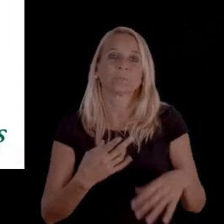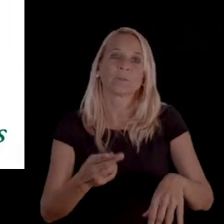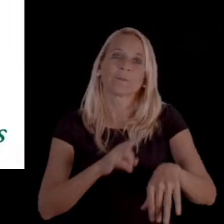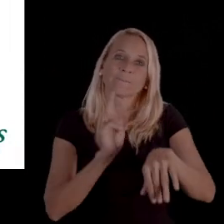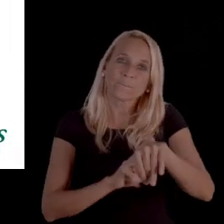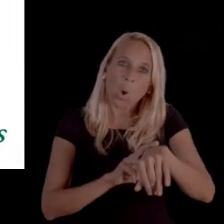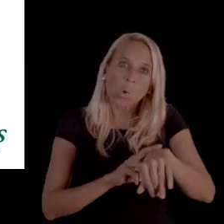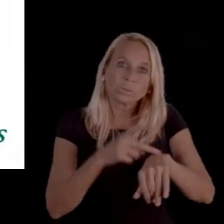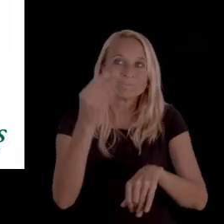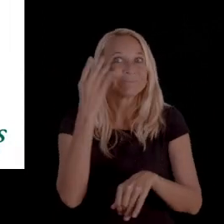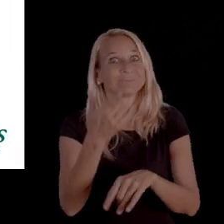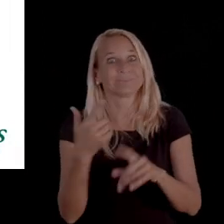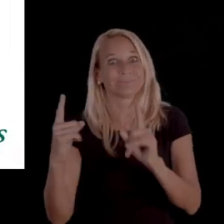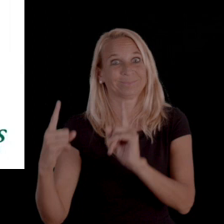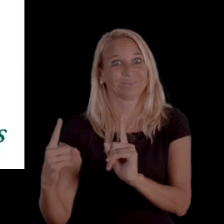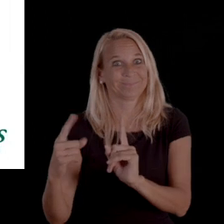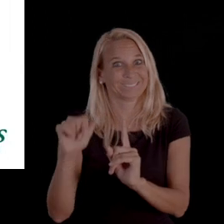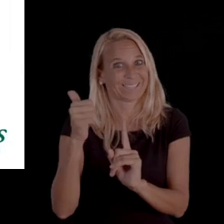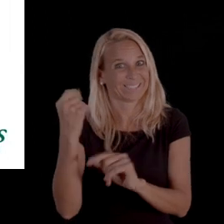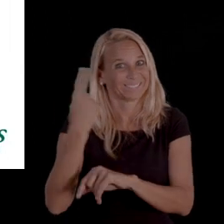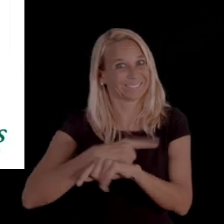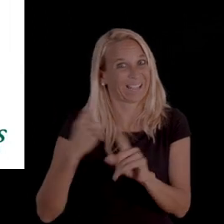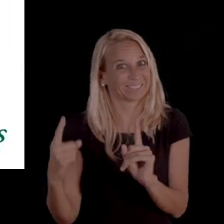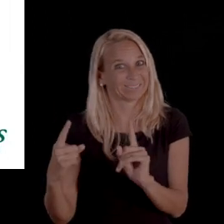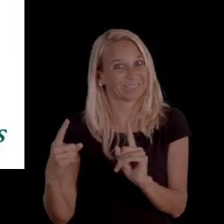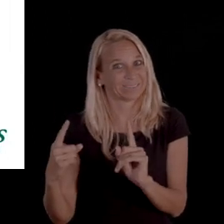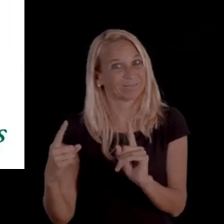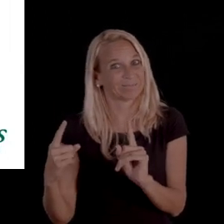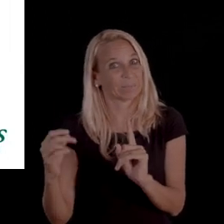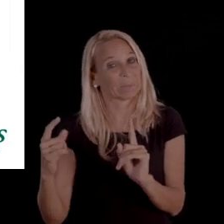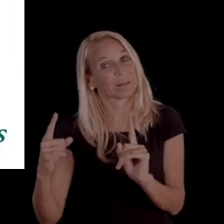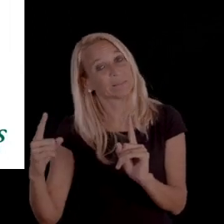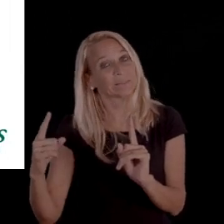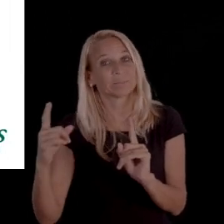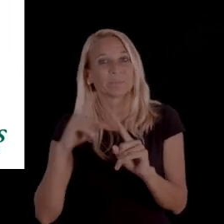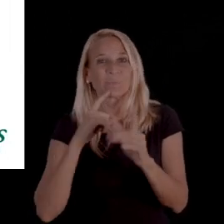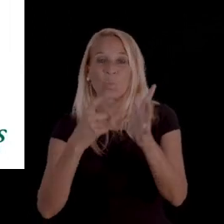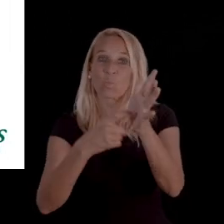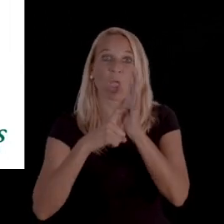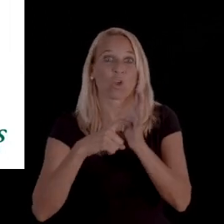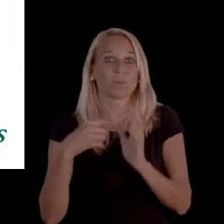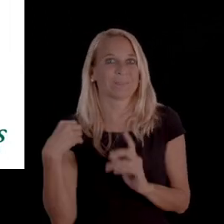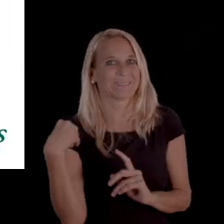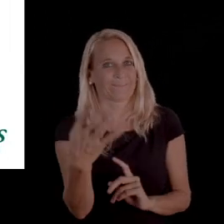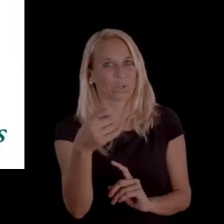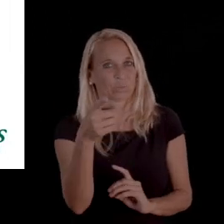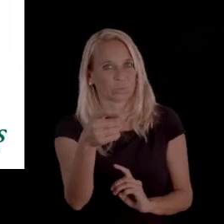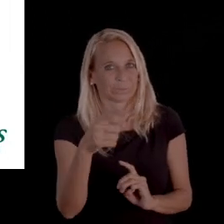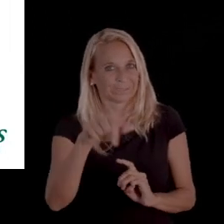that tells you 10 days or potentially longer, but it's required that they at least